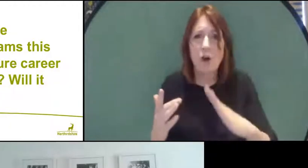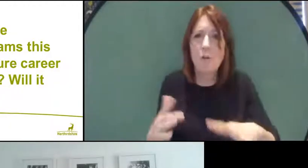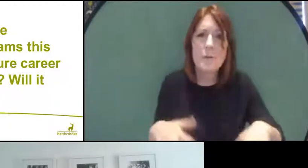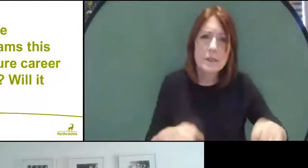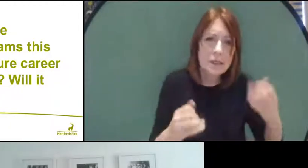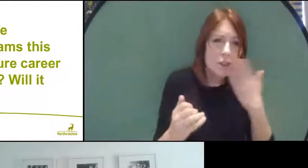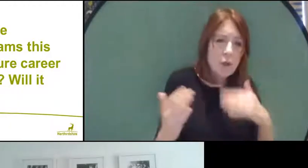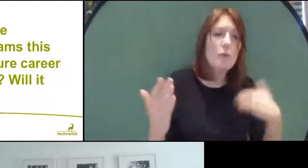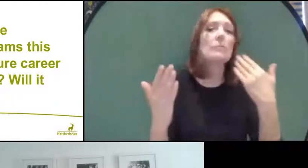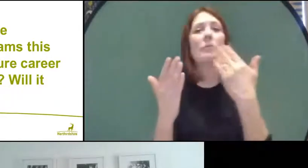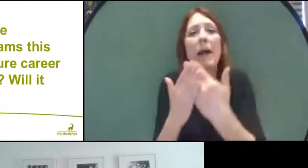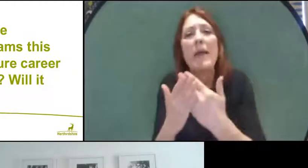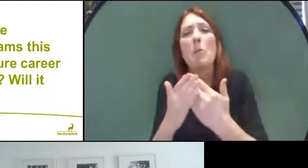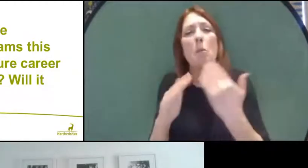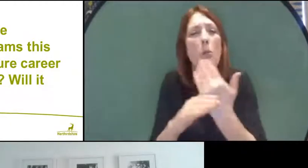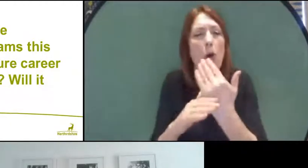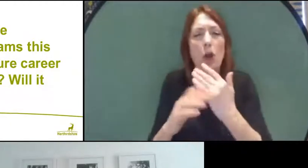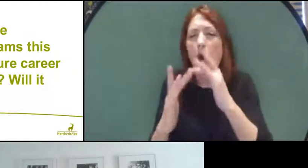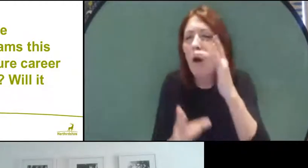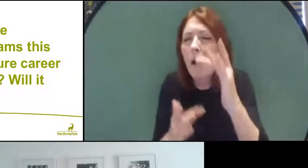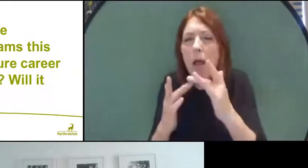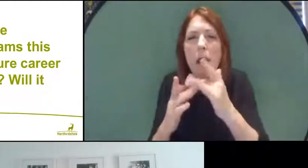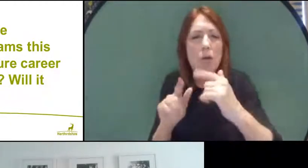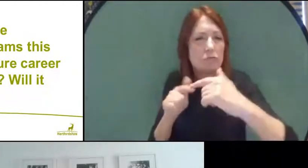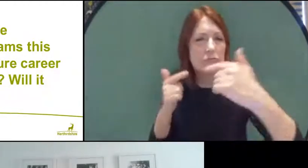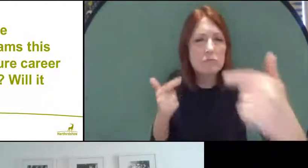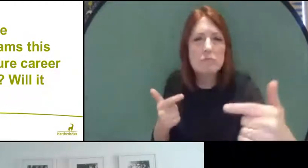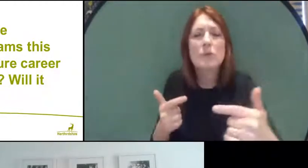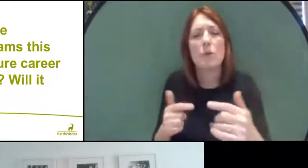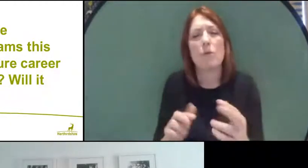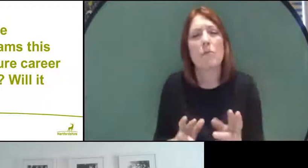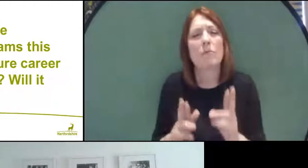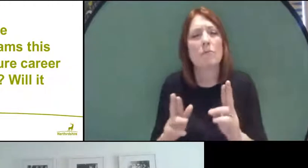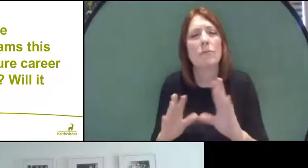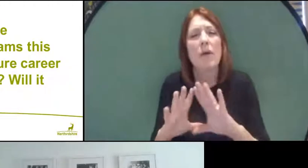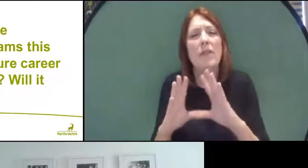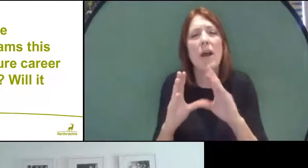and working remotely, then hopefully your grades will be everything that you hope they should be.